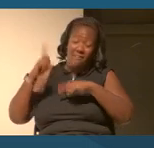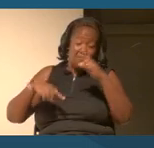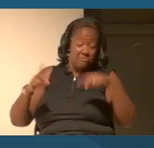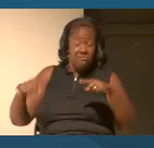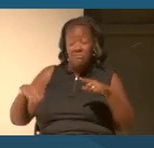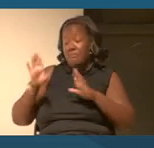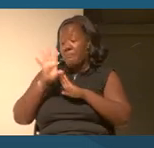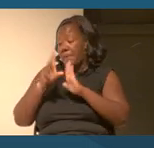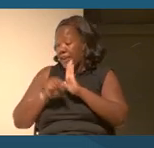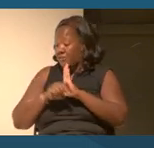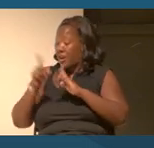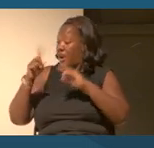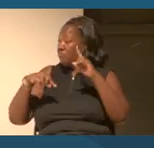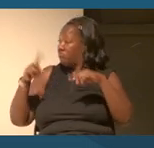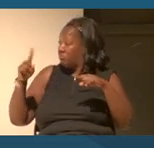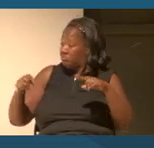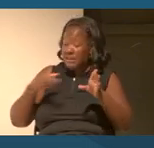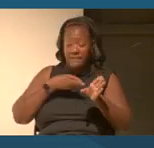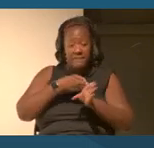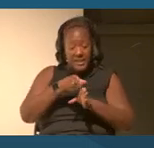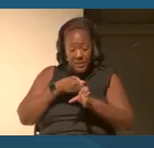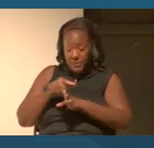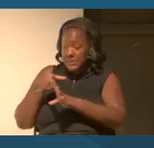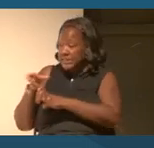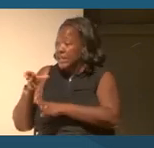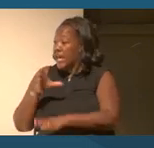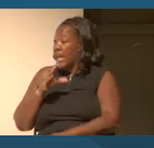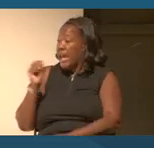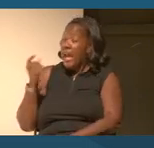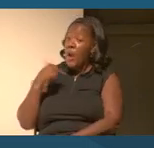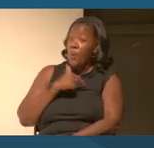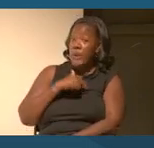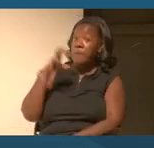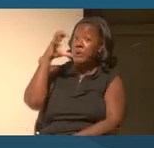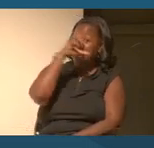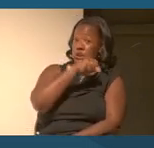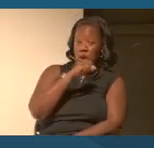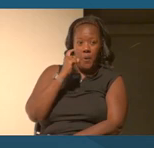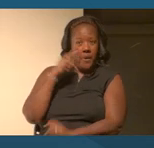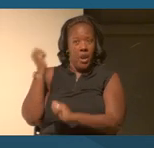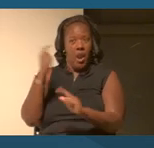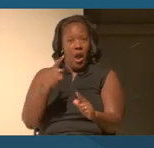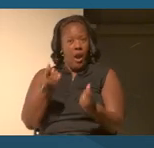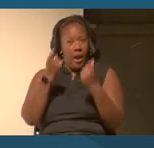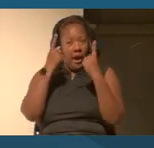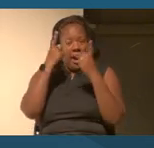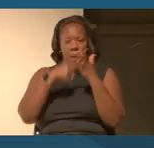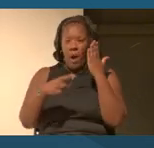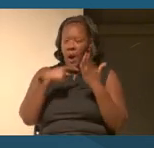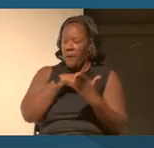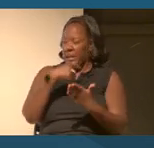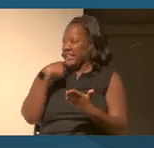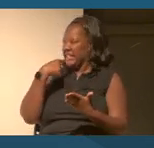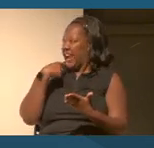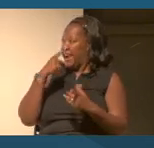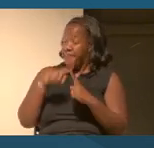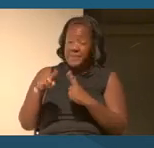We use it in comparable ways, and we presume we all understand what we're saying even among each other. But that was not so.